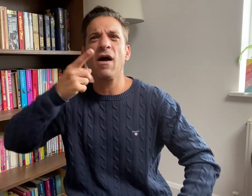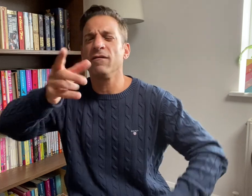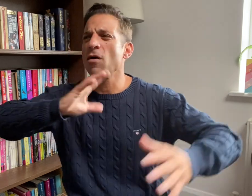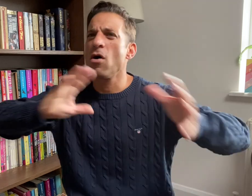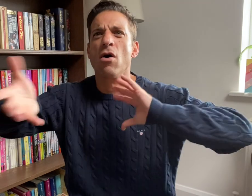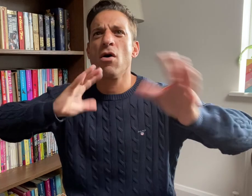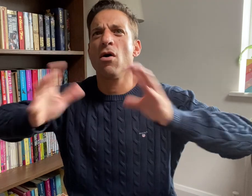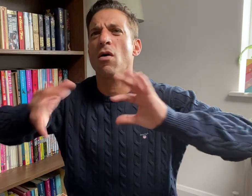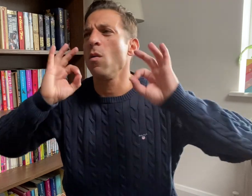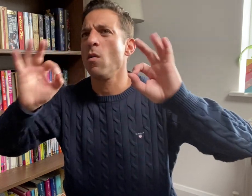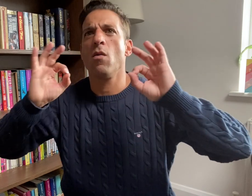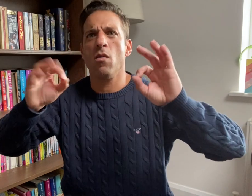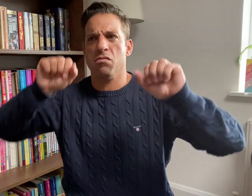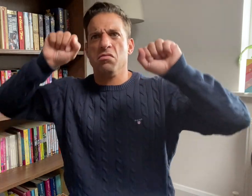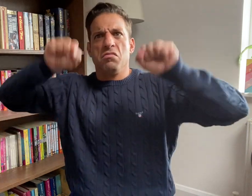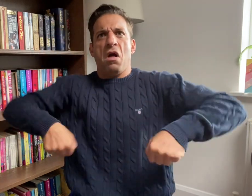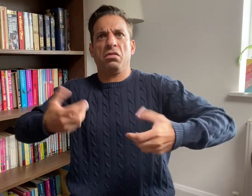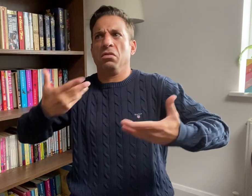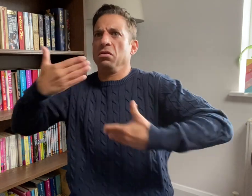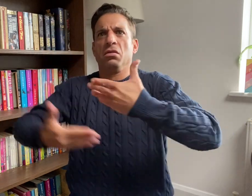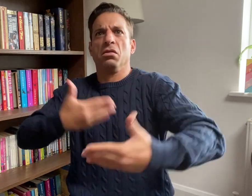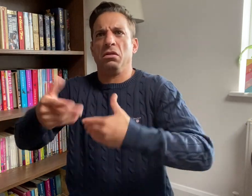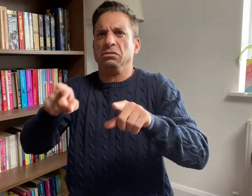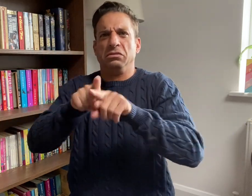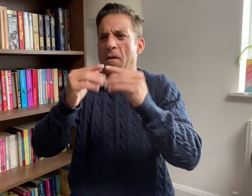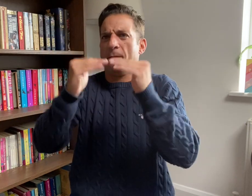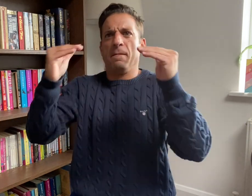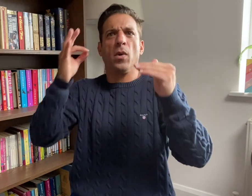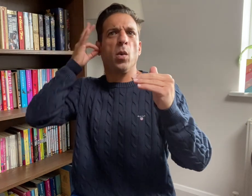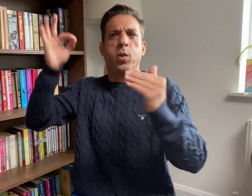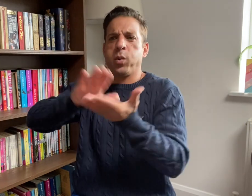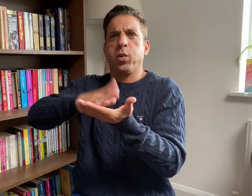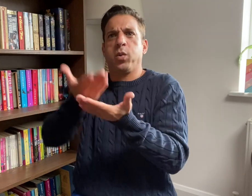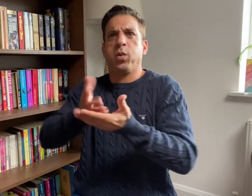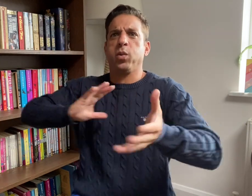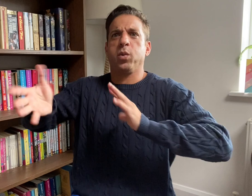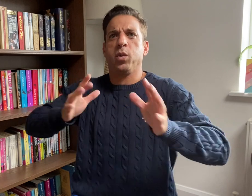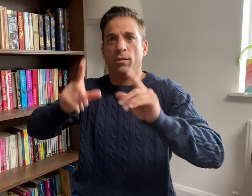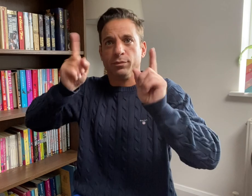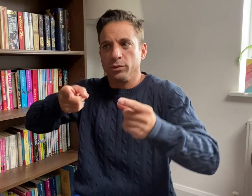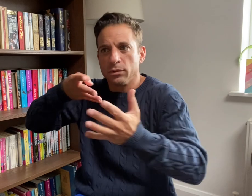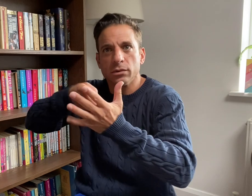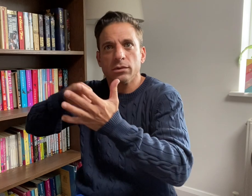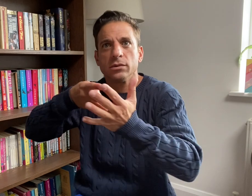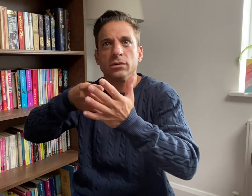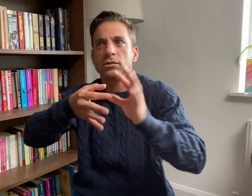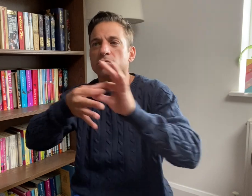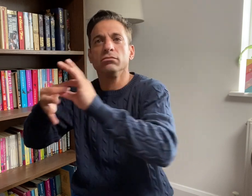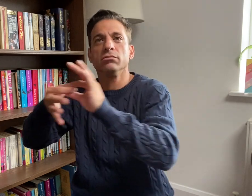capable and talented, which could result in improving